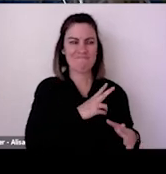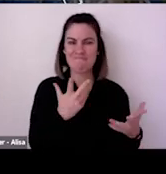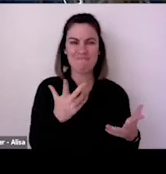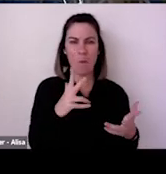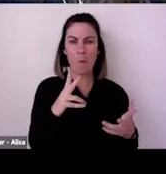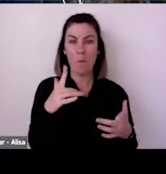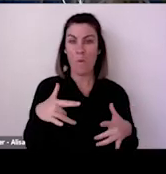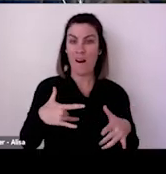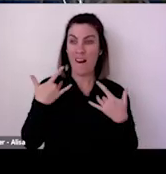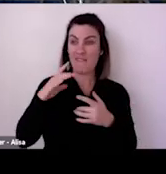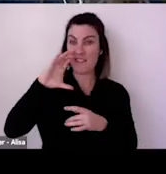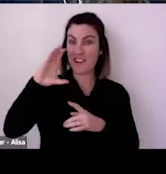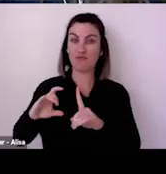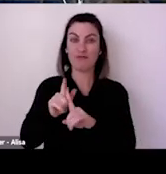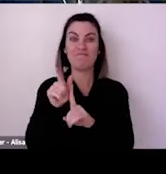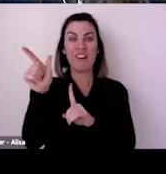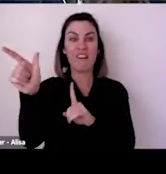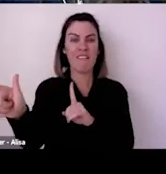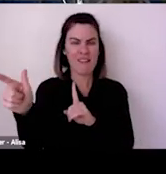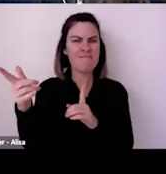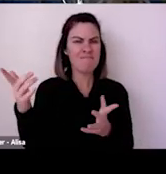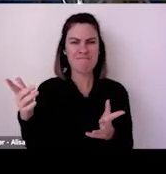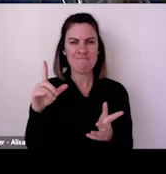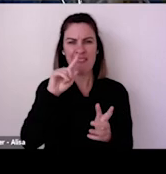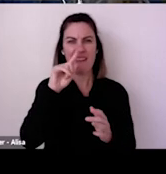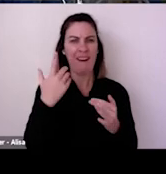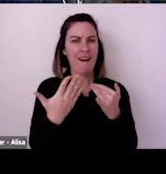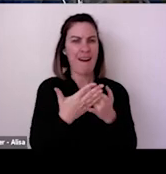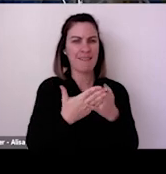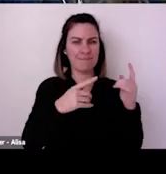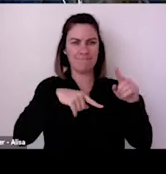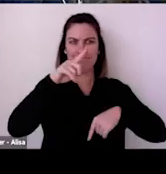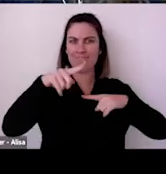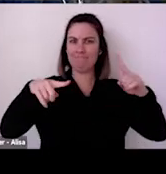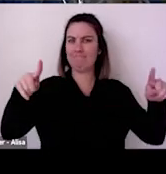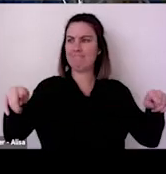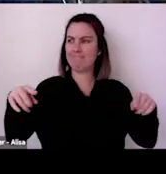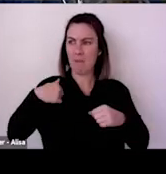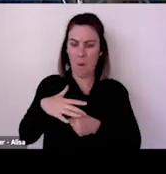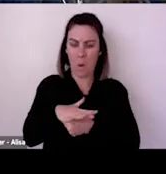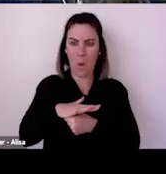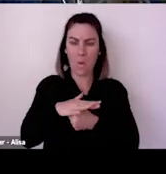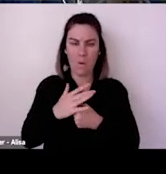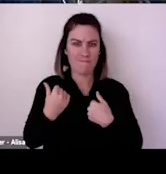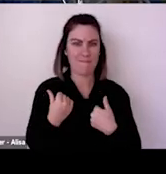I think that point about emergency preparedness is really key and I personally was lucky enough to attend a conference in real life last week, ADAPT Queensland's performing arts conference,